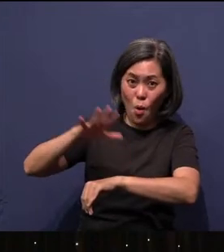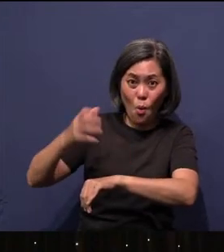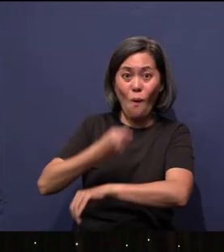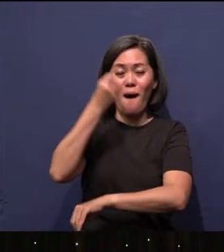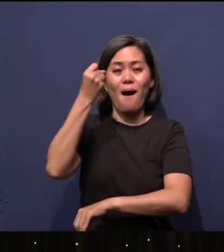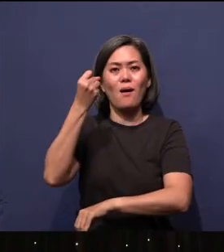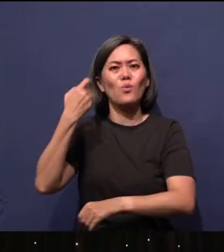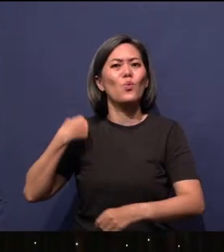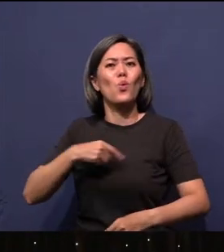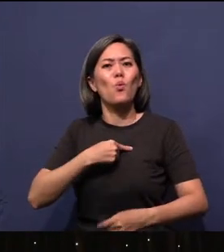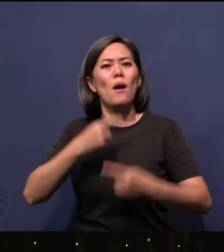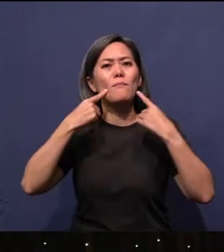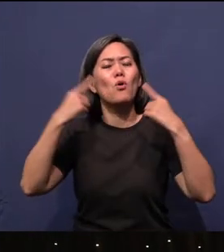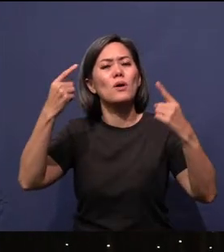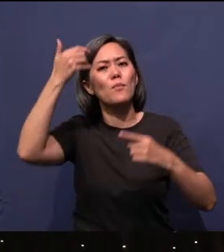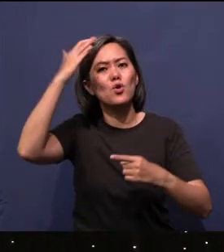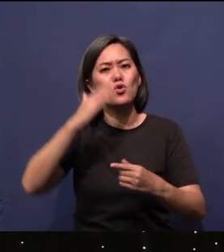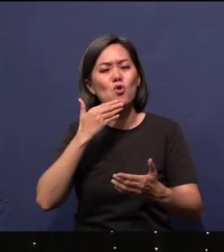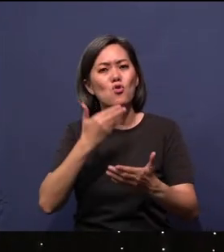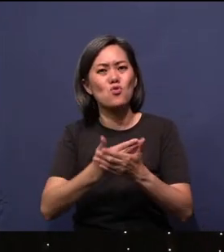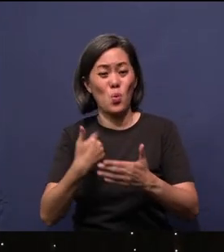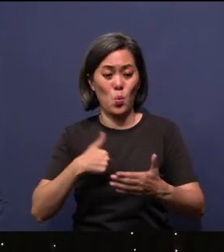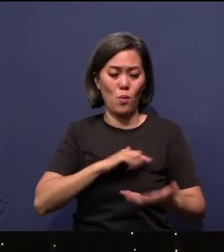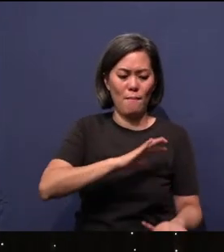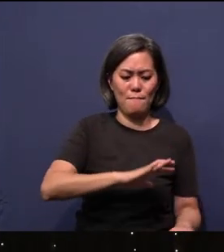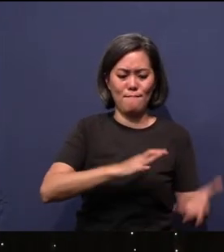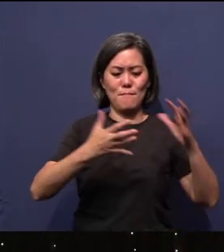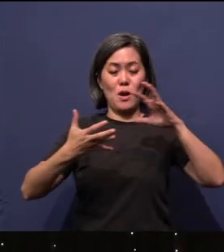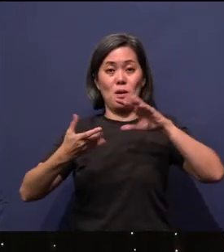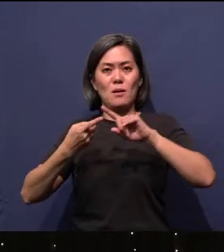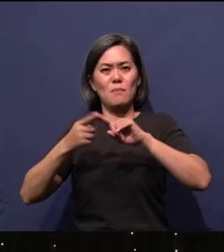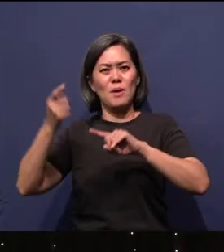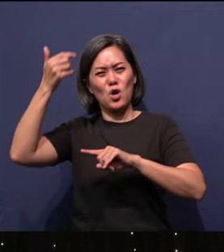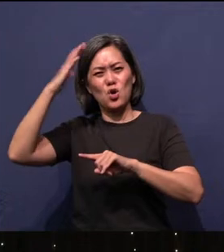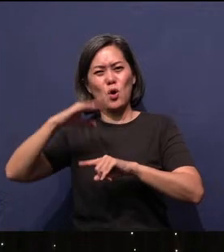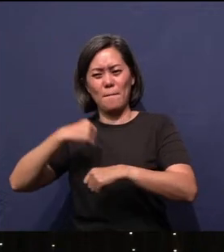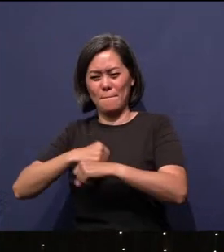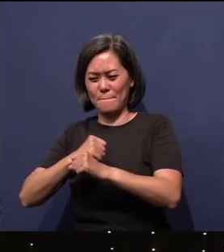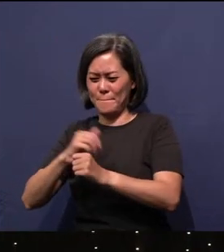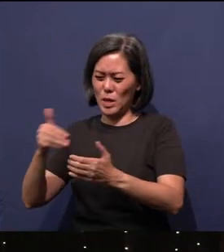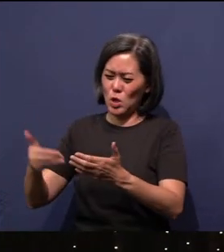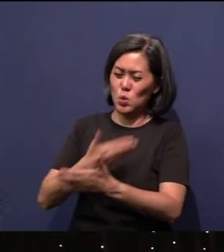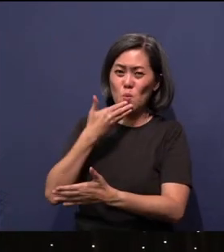make a mess of it, God will bring a better restoration with our mess.